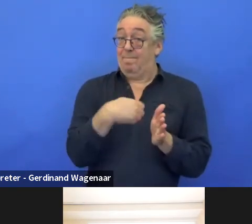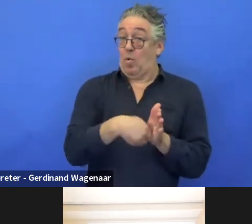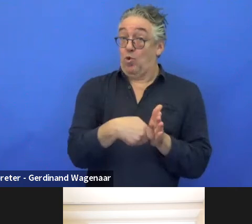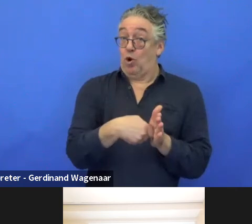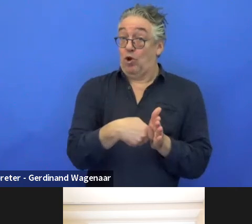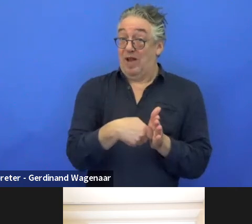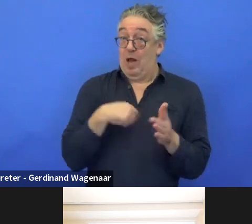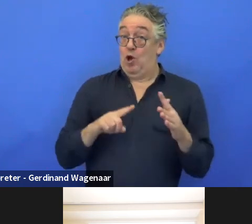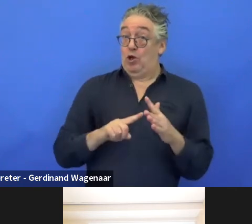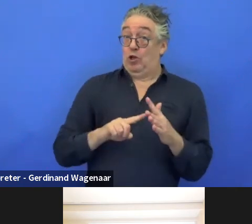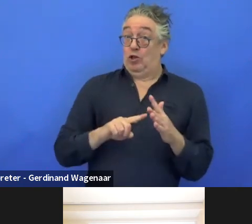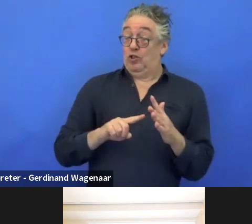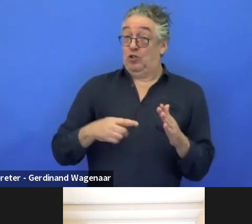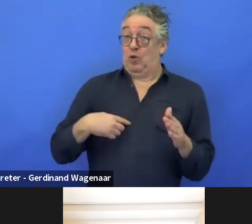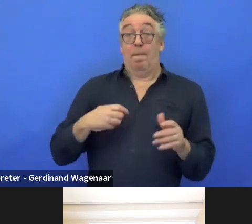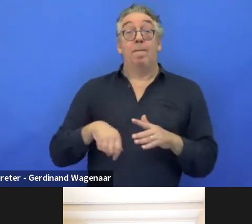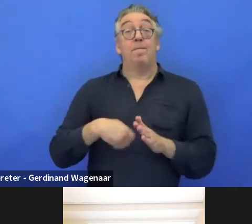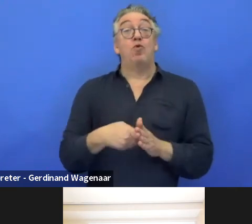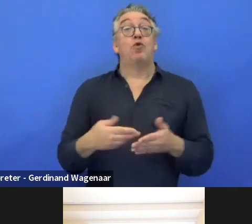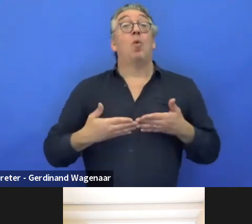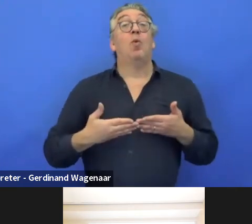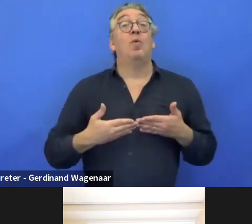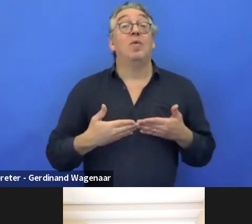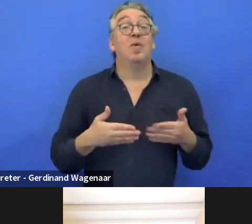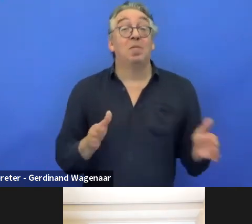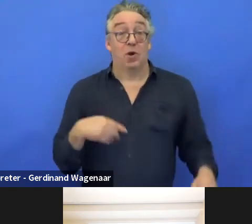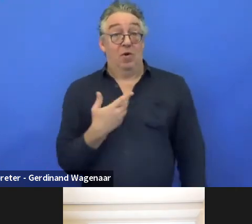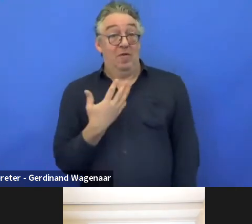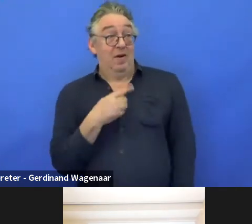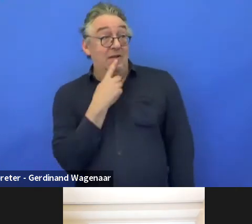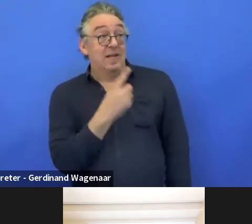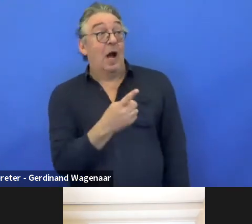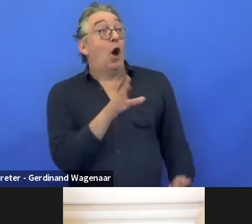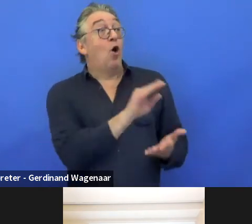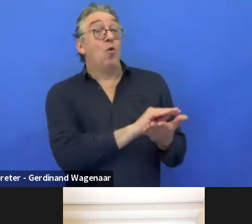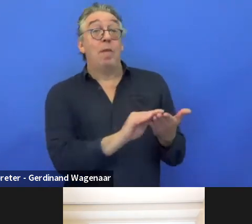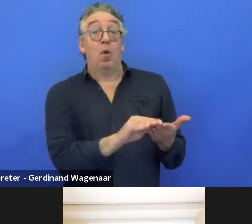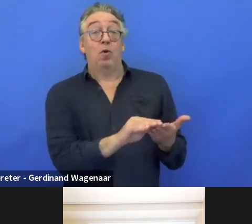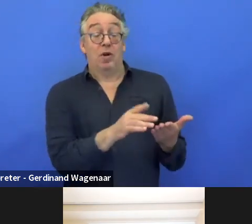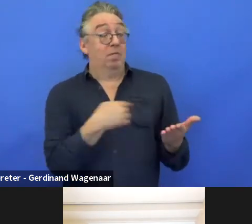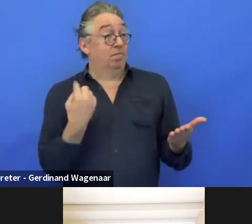that we'd like the reports to be accessible to visually impaired persons.